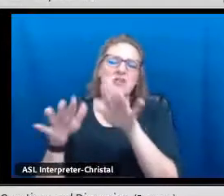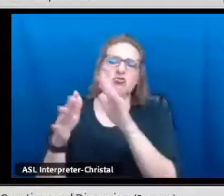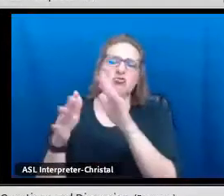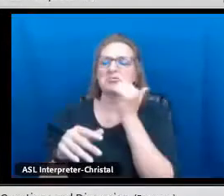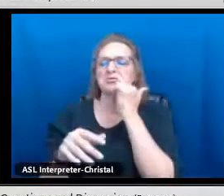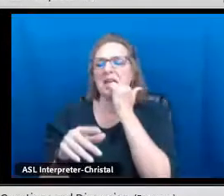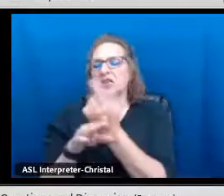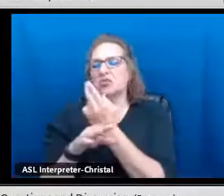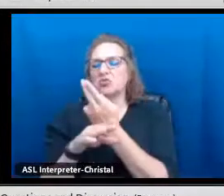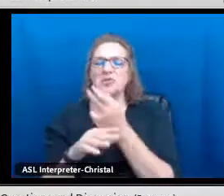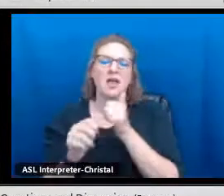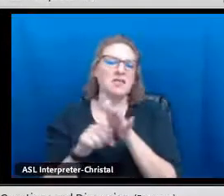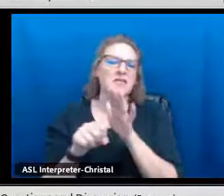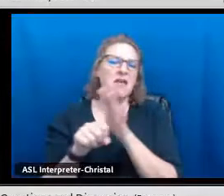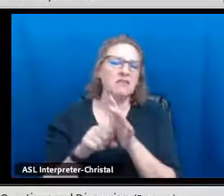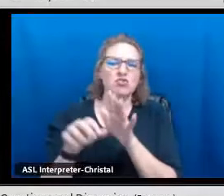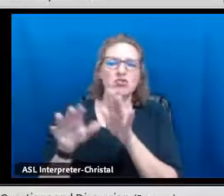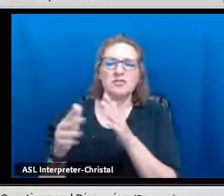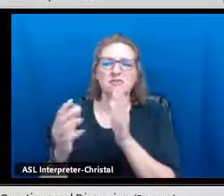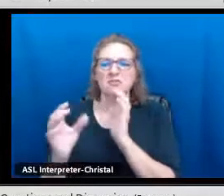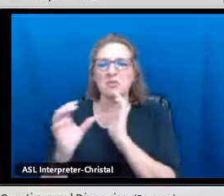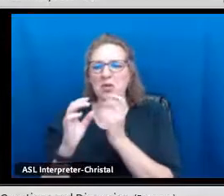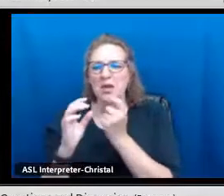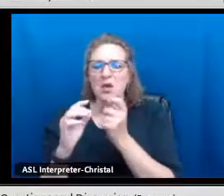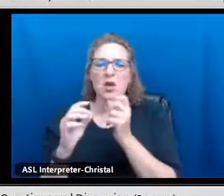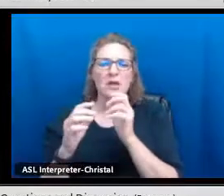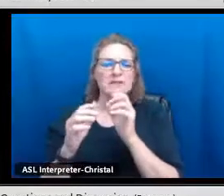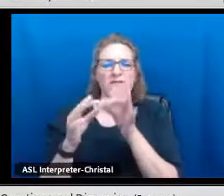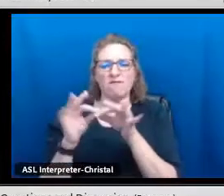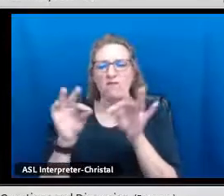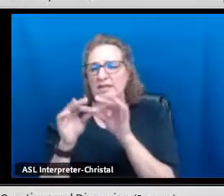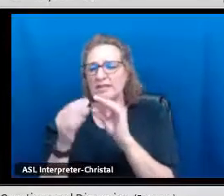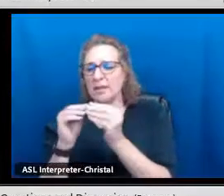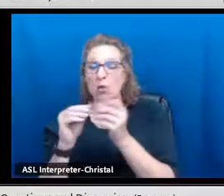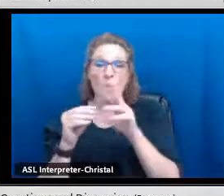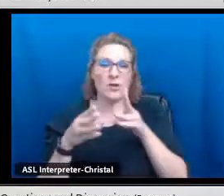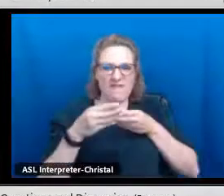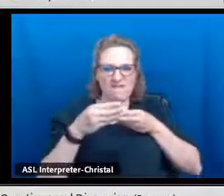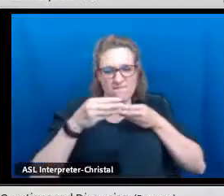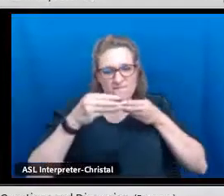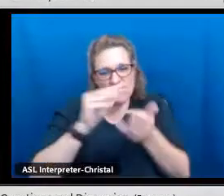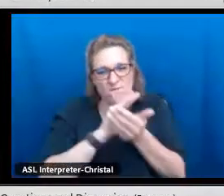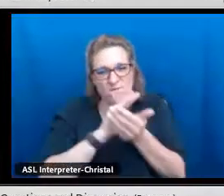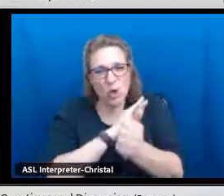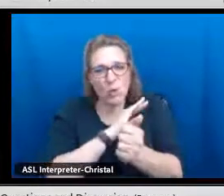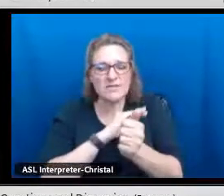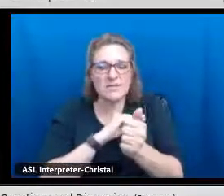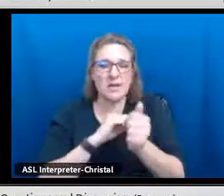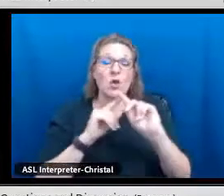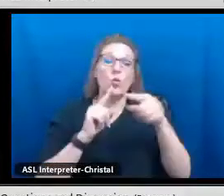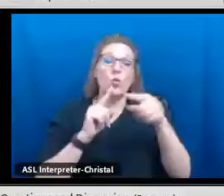Is it bits and pieces of casual daily use? Is it just enough to get by?